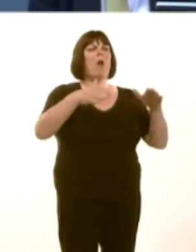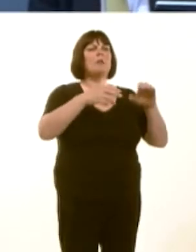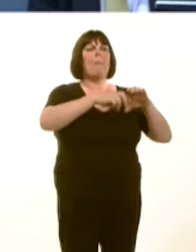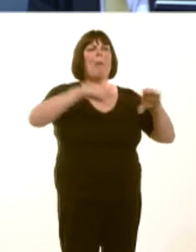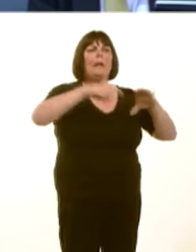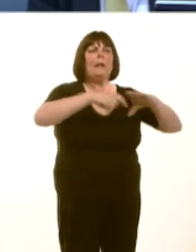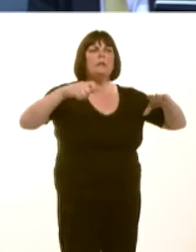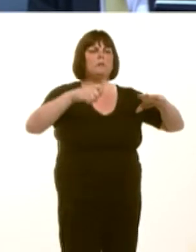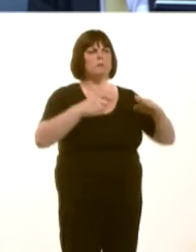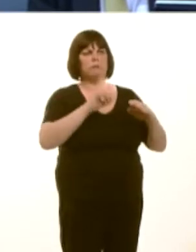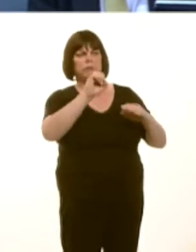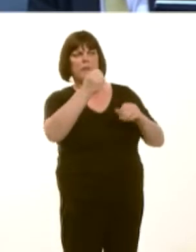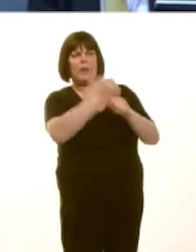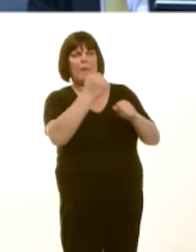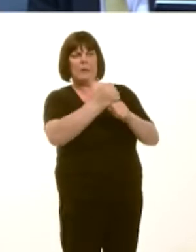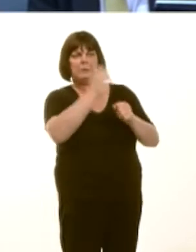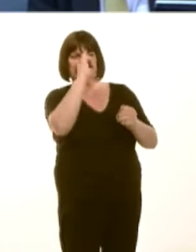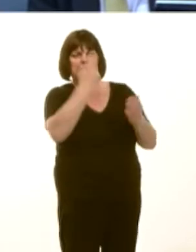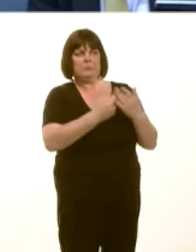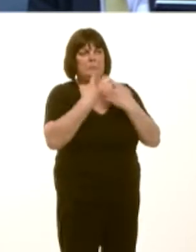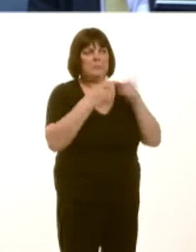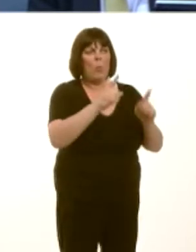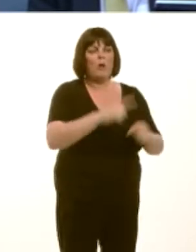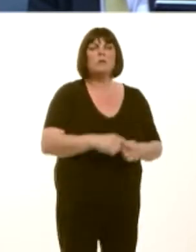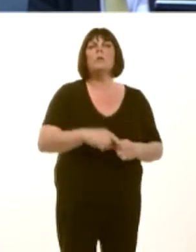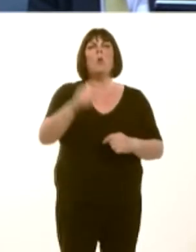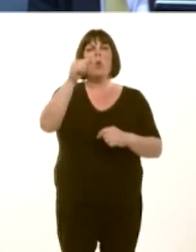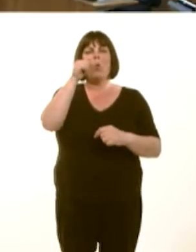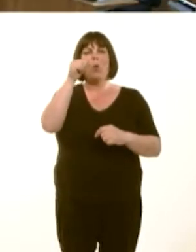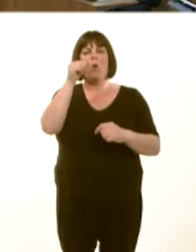ëMinerals Planning Policy Walesí and the minerals technical advice note 2 provide a